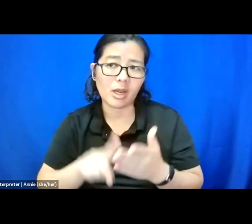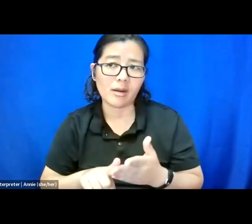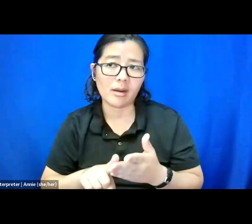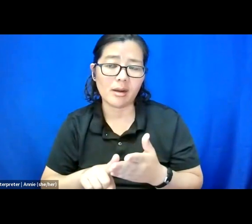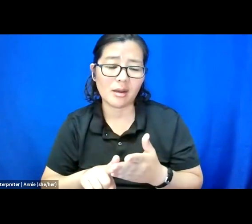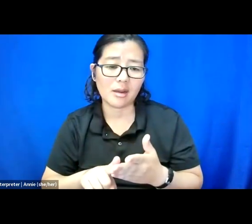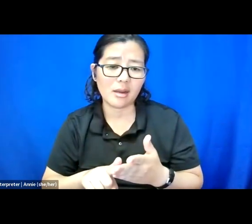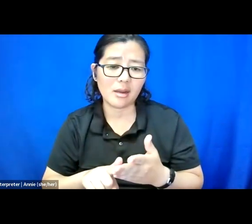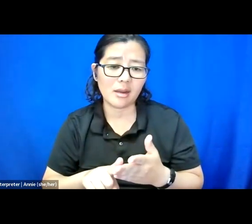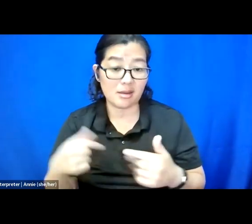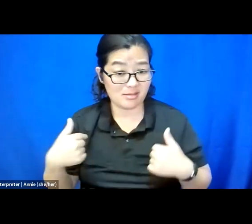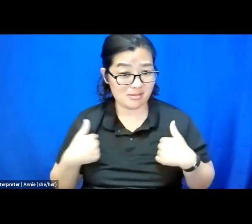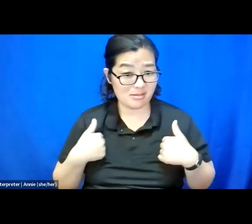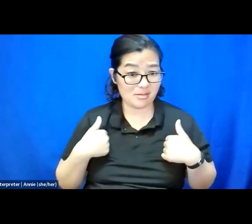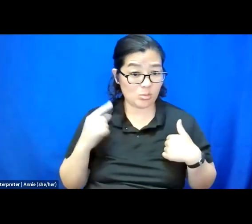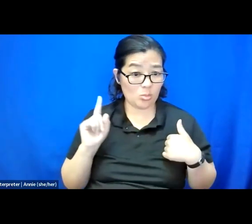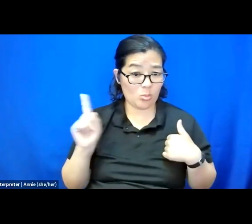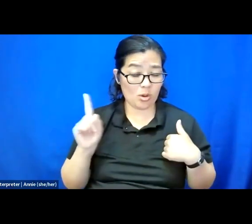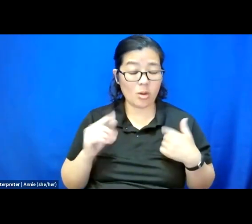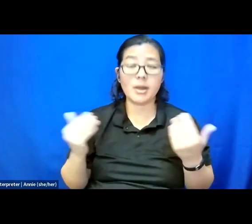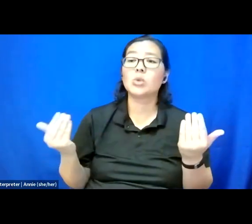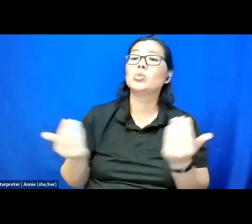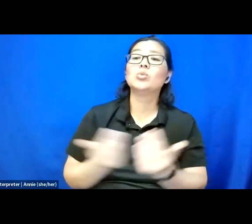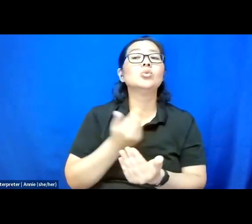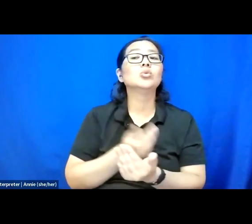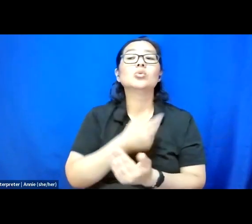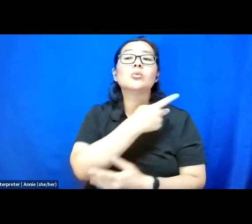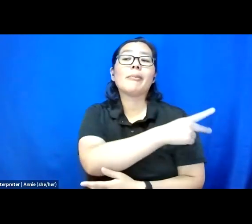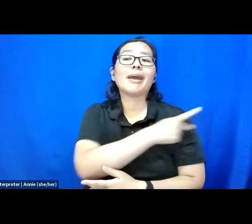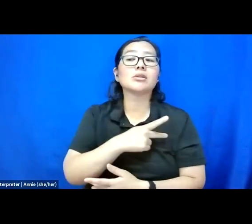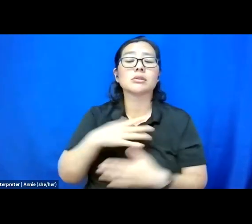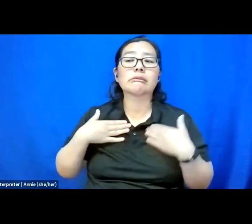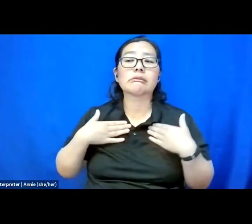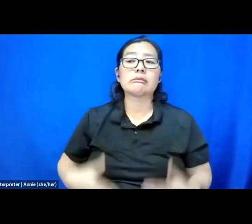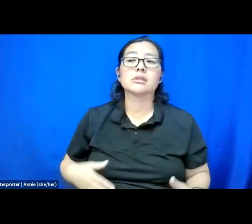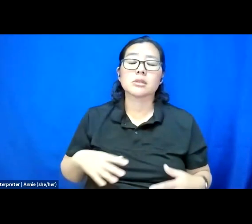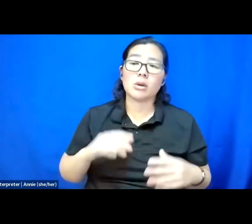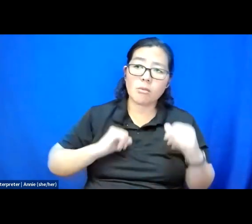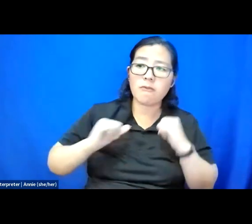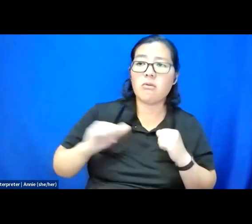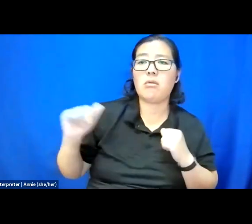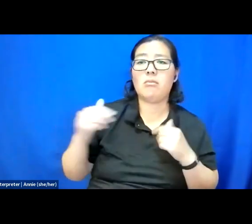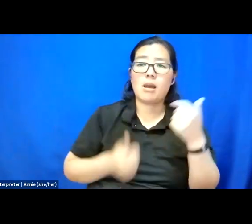I was in my new patient physical performed by my primary doctor,